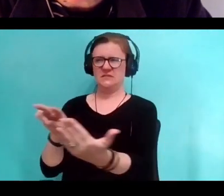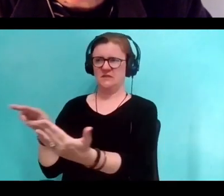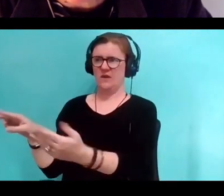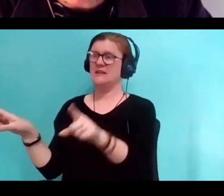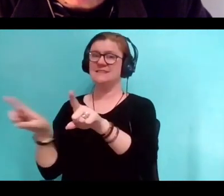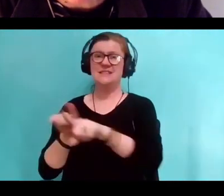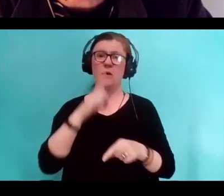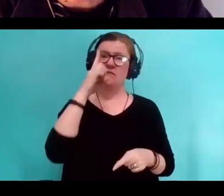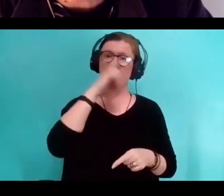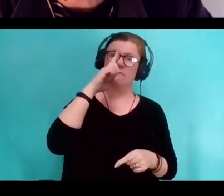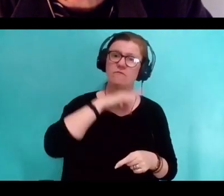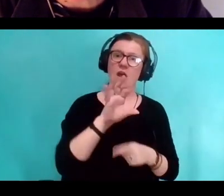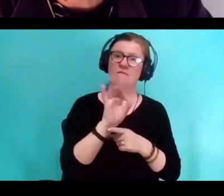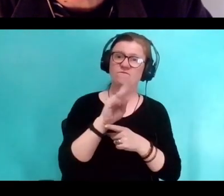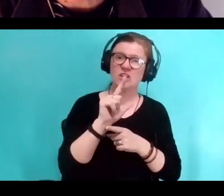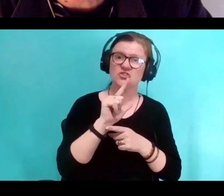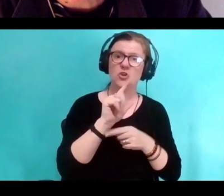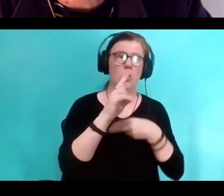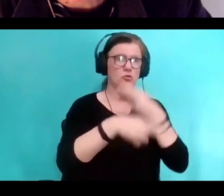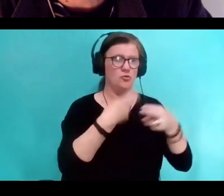so I perceive the characters I try to write.